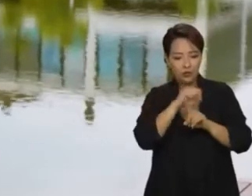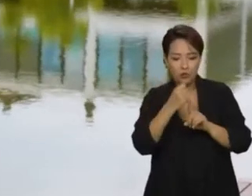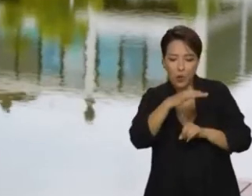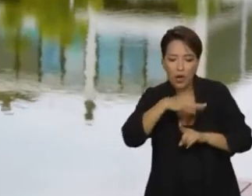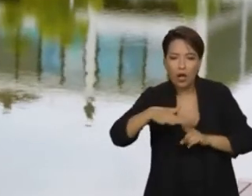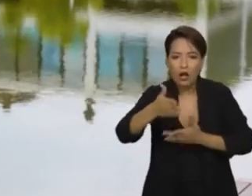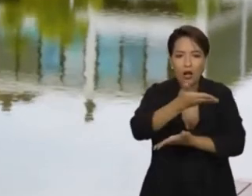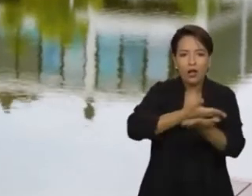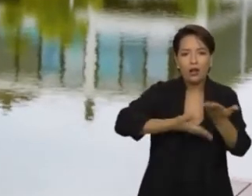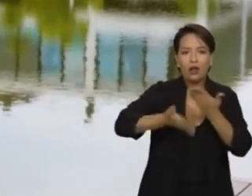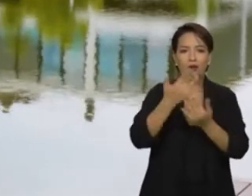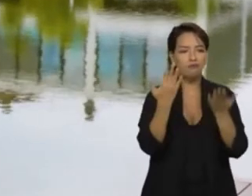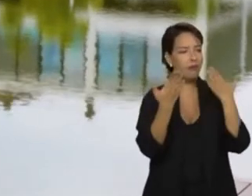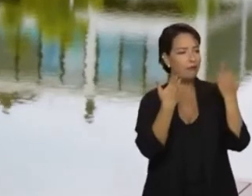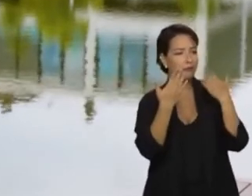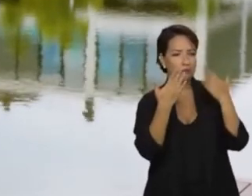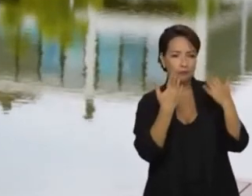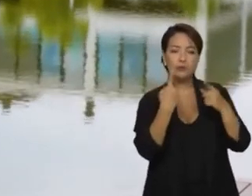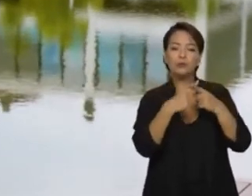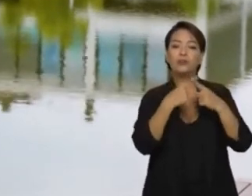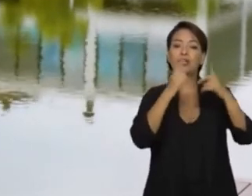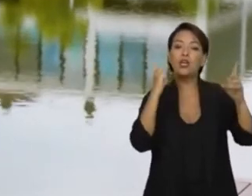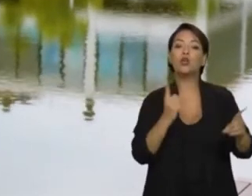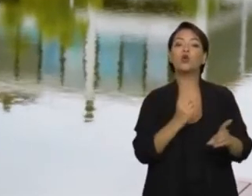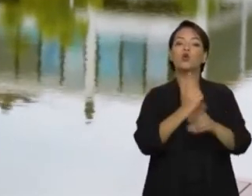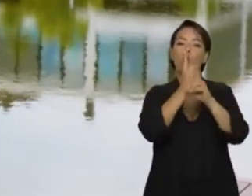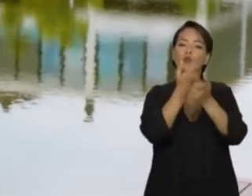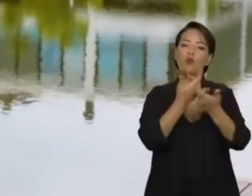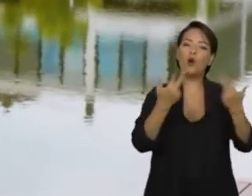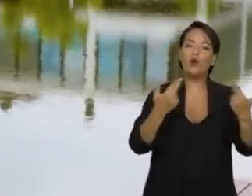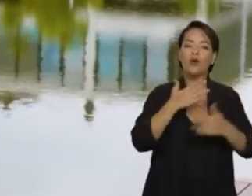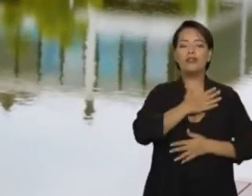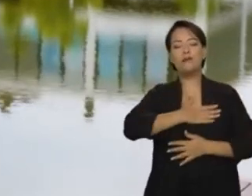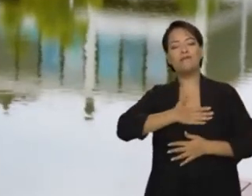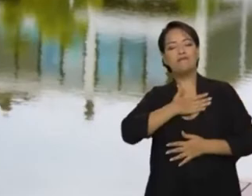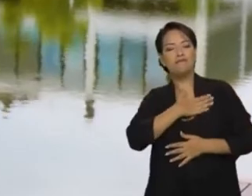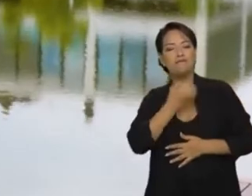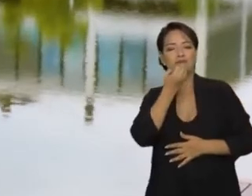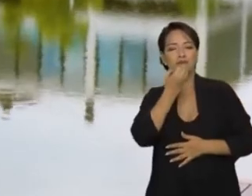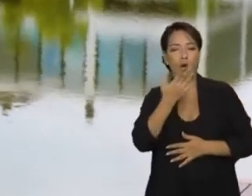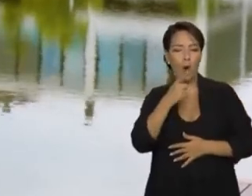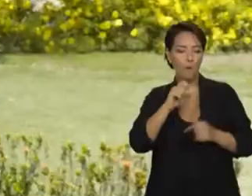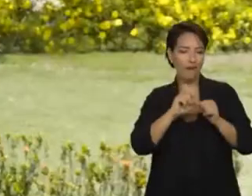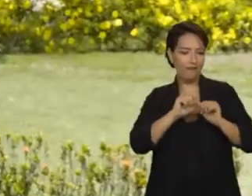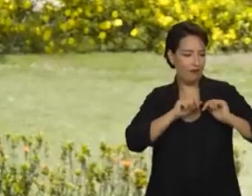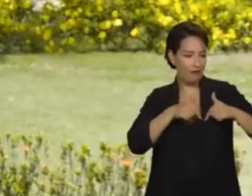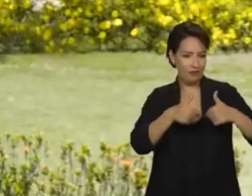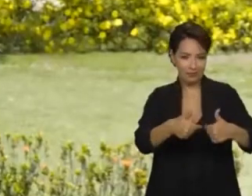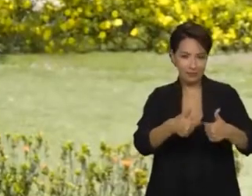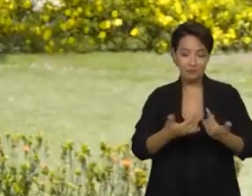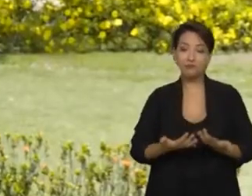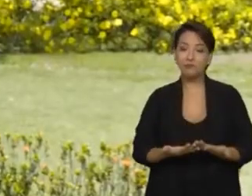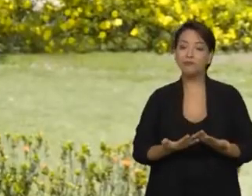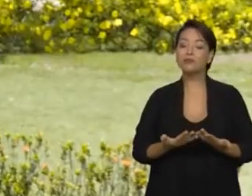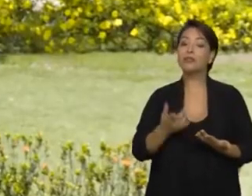at the moment they discover a pleasant activity, a leisure activity. People are being transformed